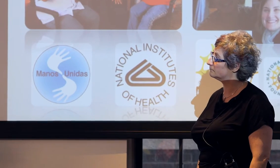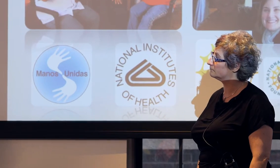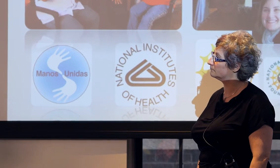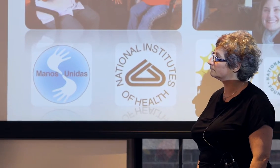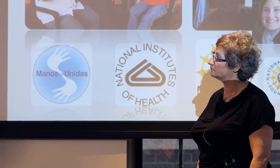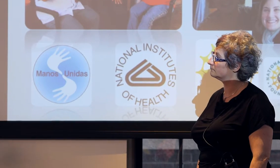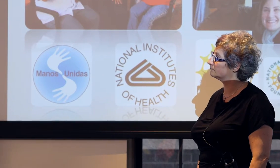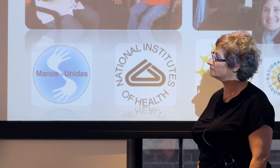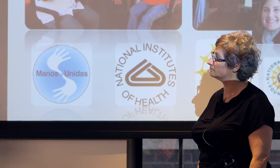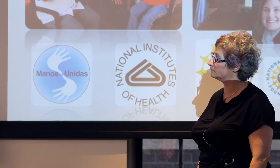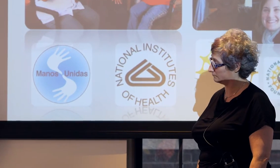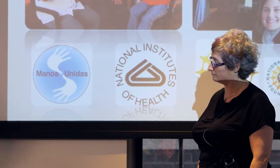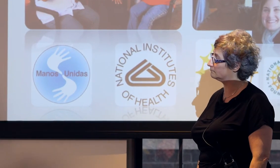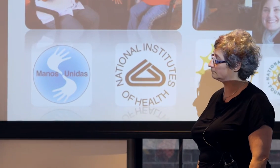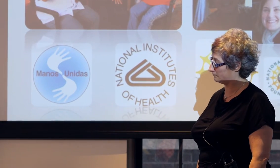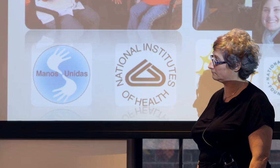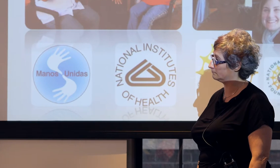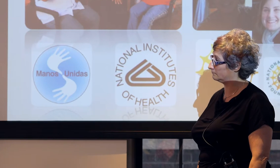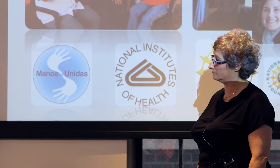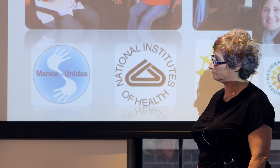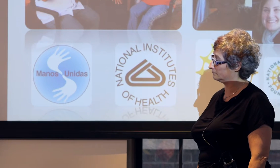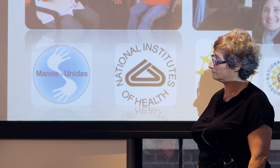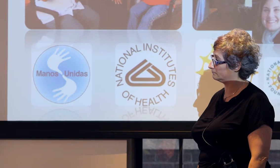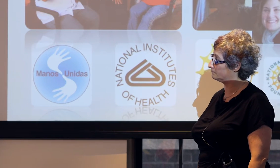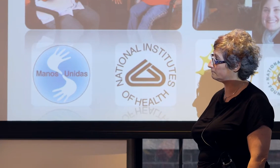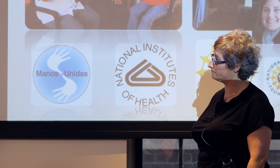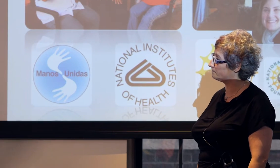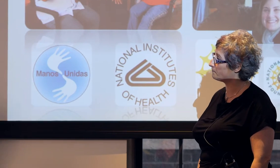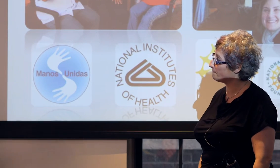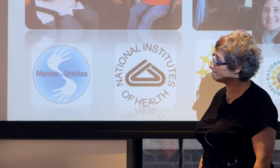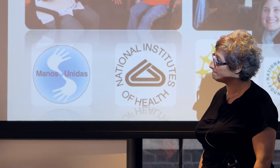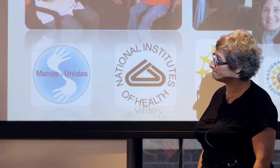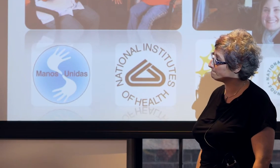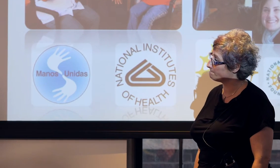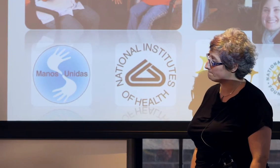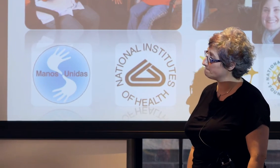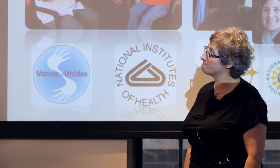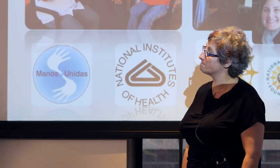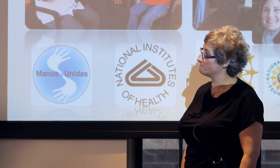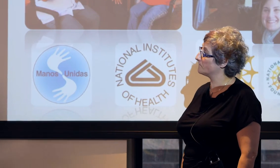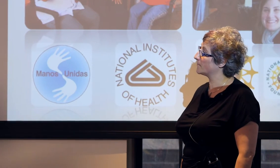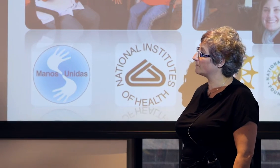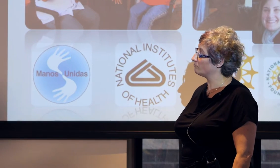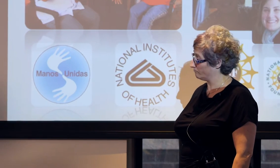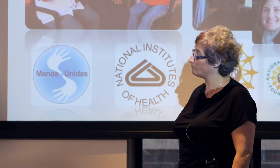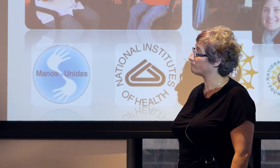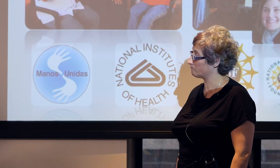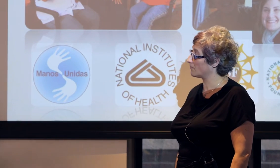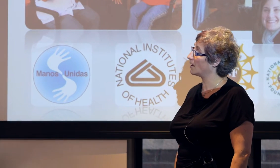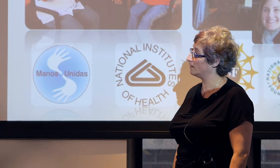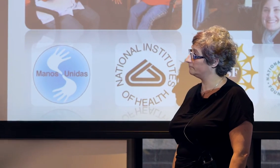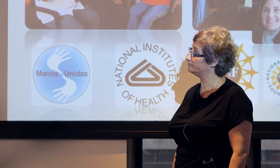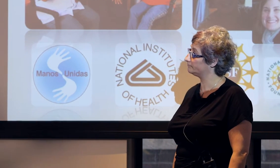or if you had any new thoughts about whether that kind of input drives their structures.